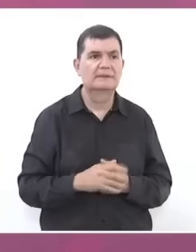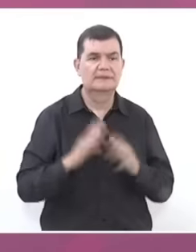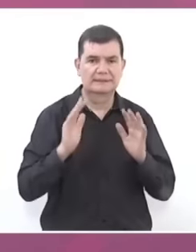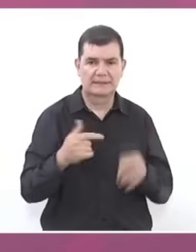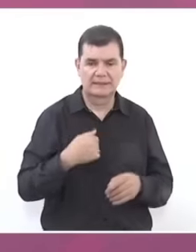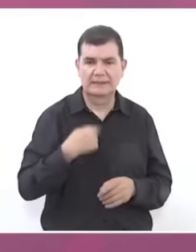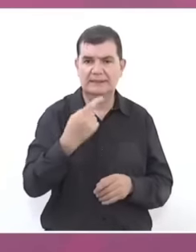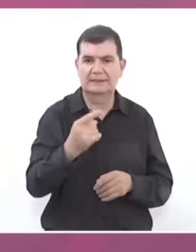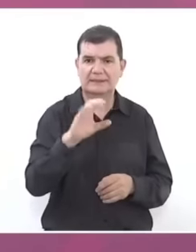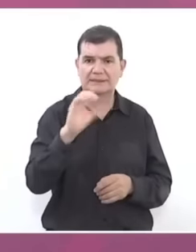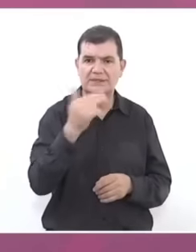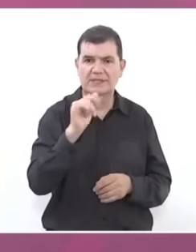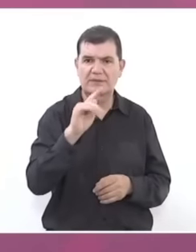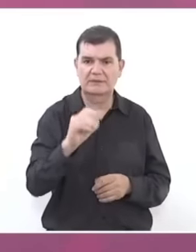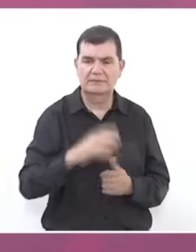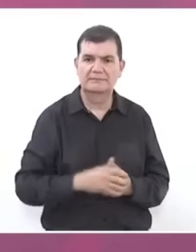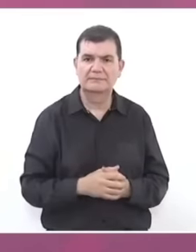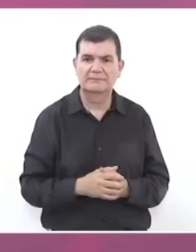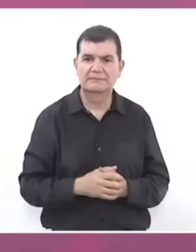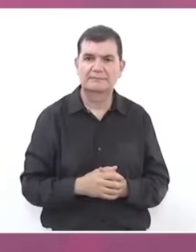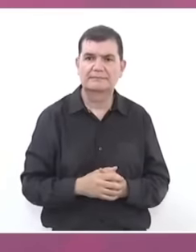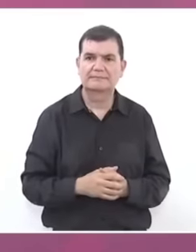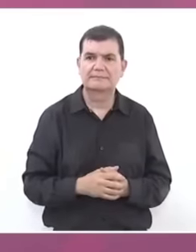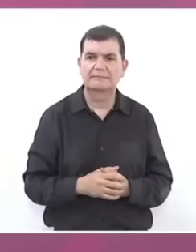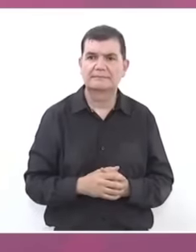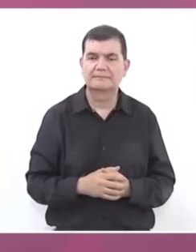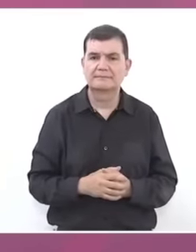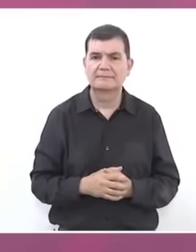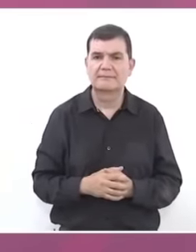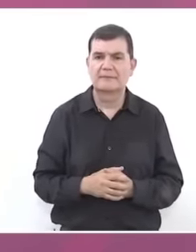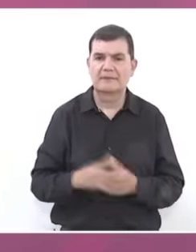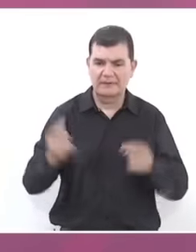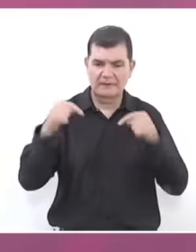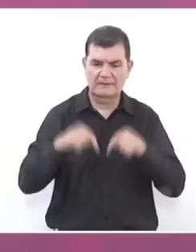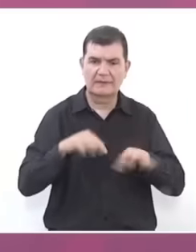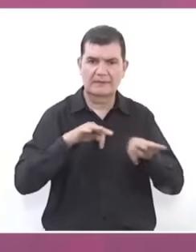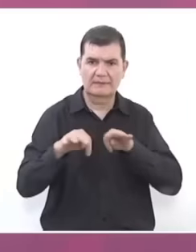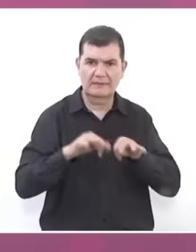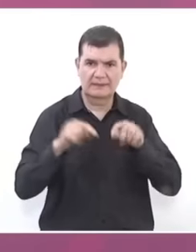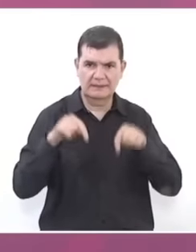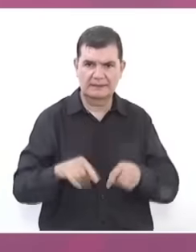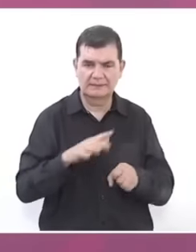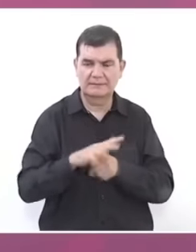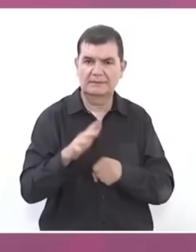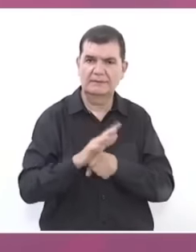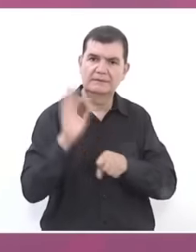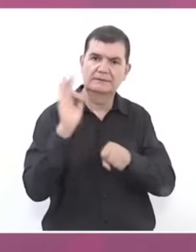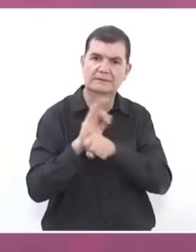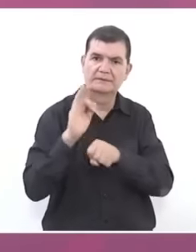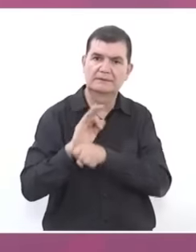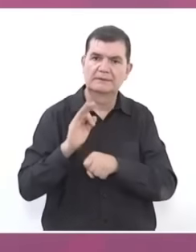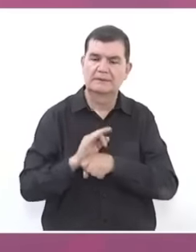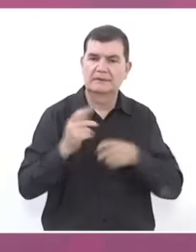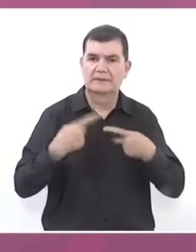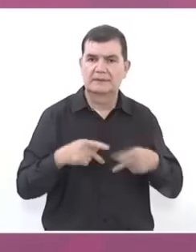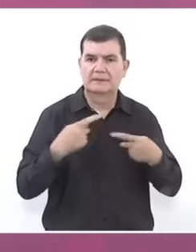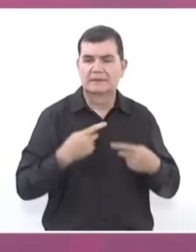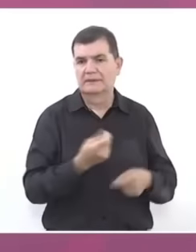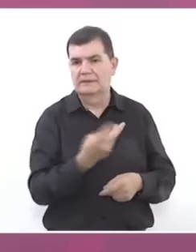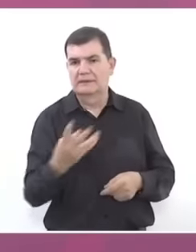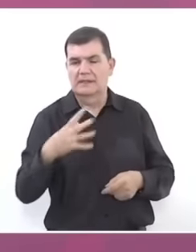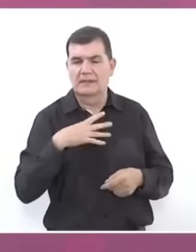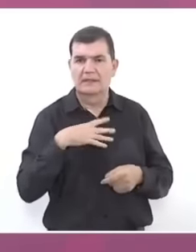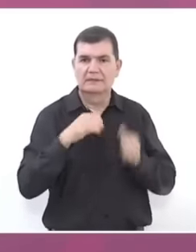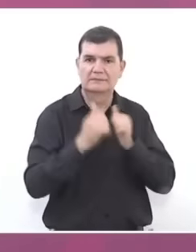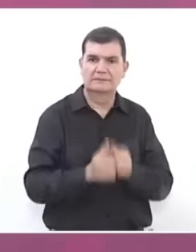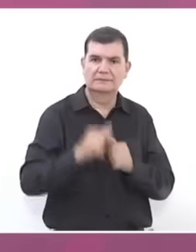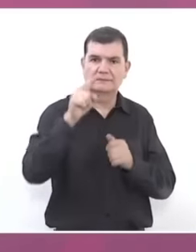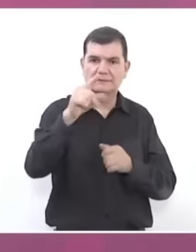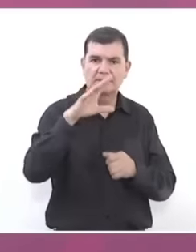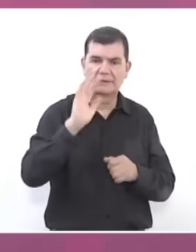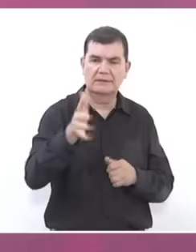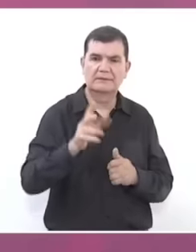a message to I'm sure he comes to work here to defend the people who are not there, sitting